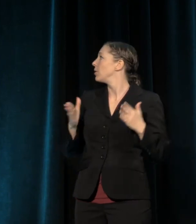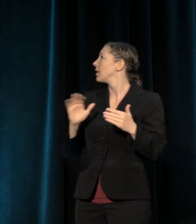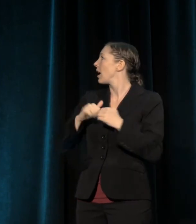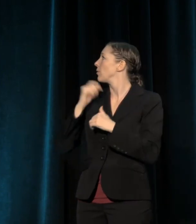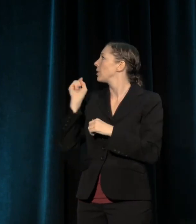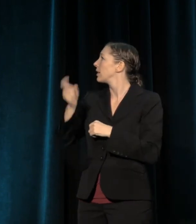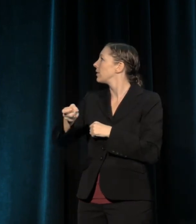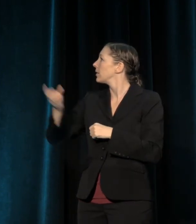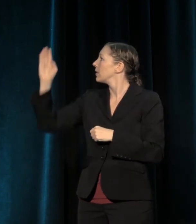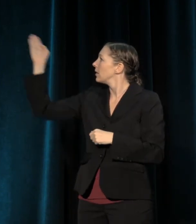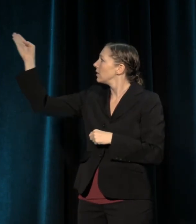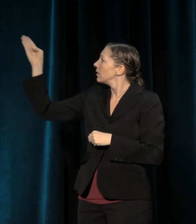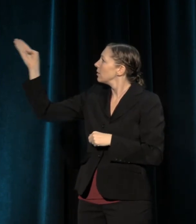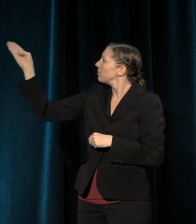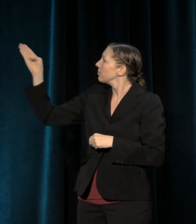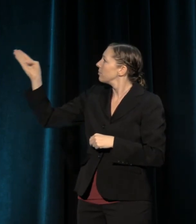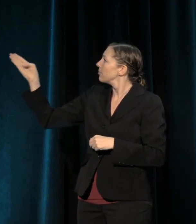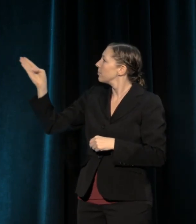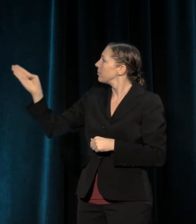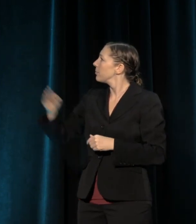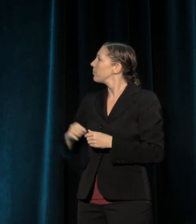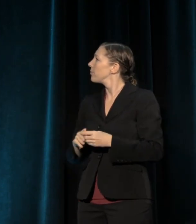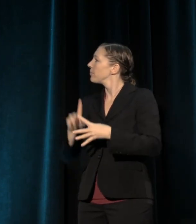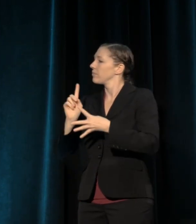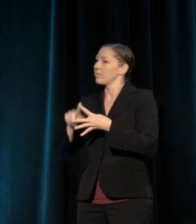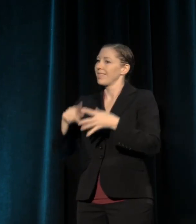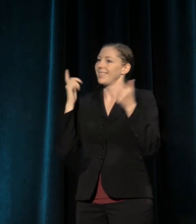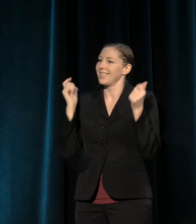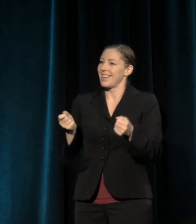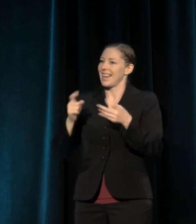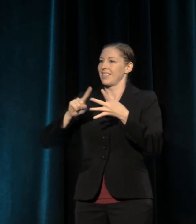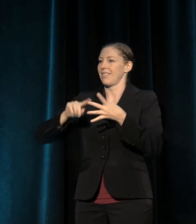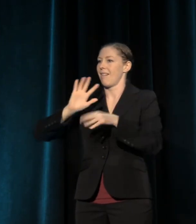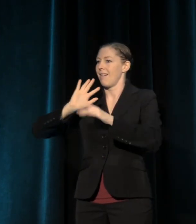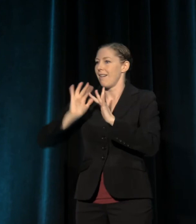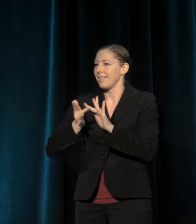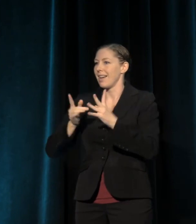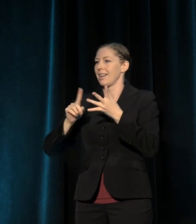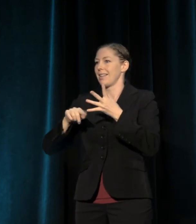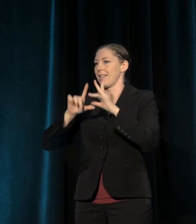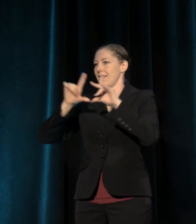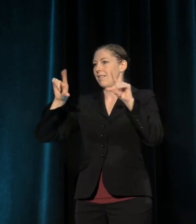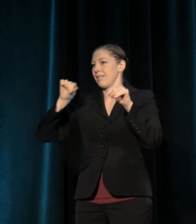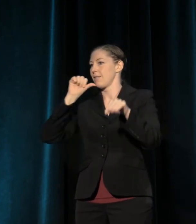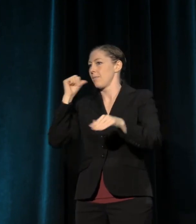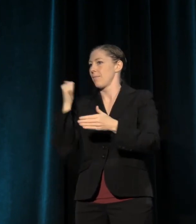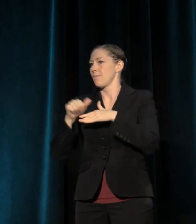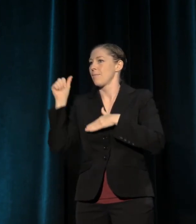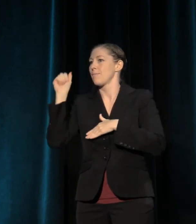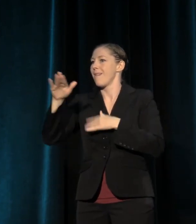You could text us, you could go online, you could mail in a card, you could just walk up to registration tables in person.